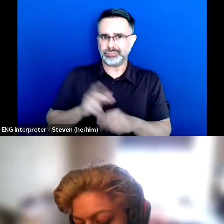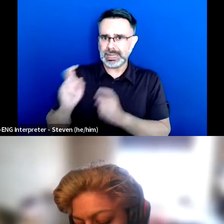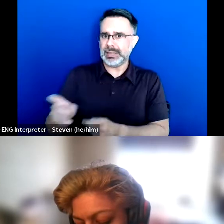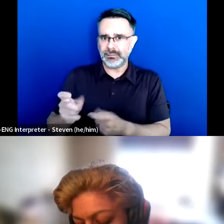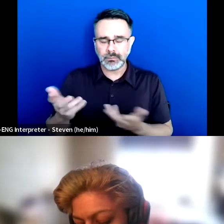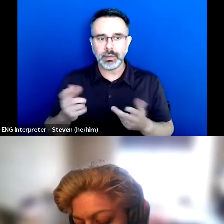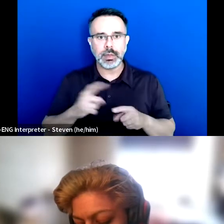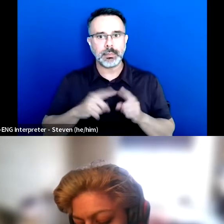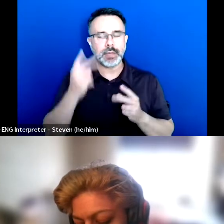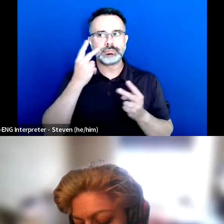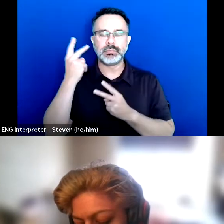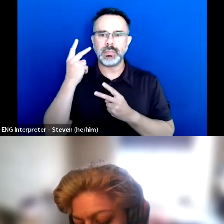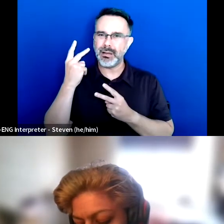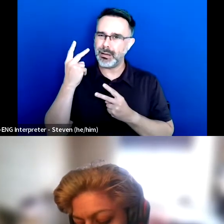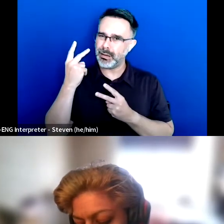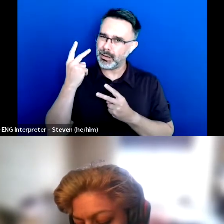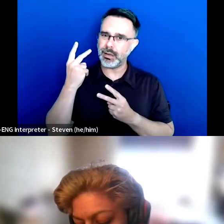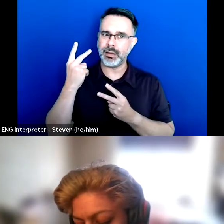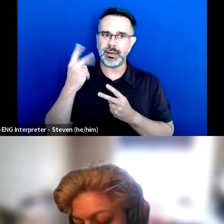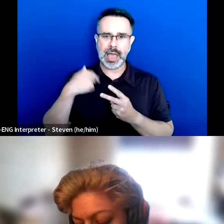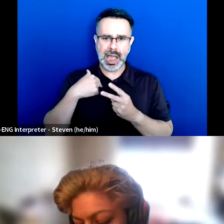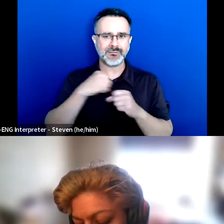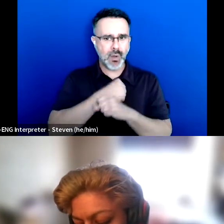But I just remember thinking like oh, I really fought for these accommodations